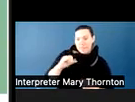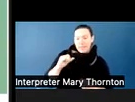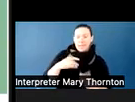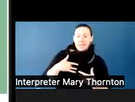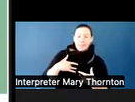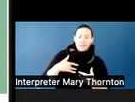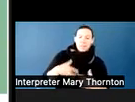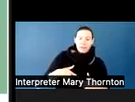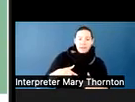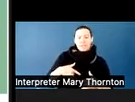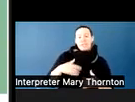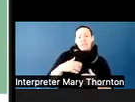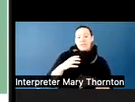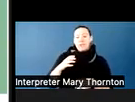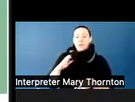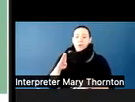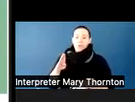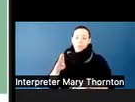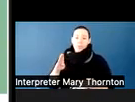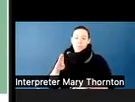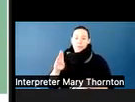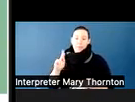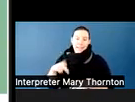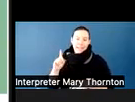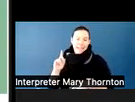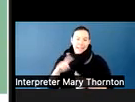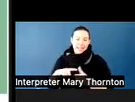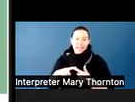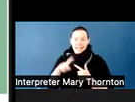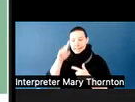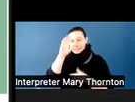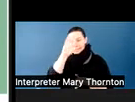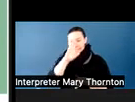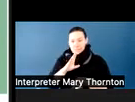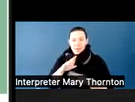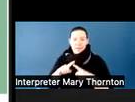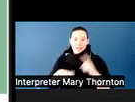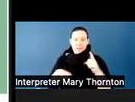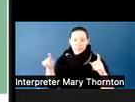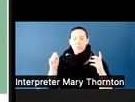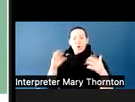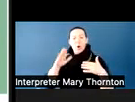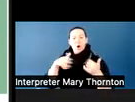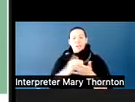So all of these things under the umbrella of neurodiversity certainly means that in 90 minutes